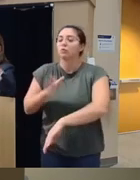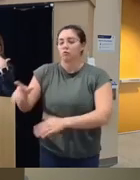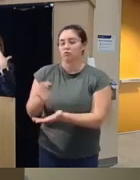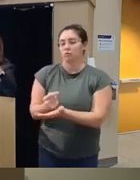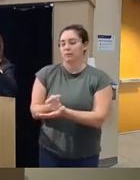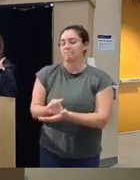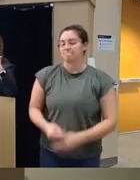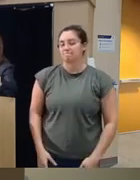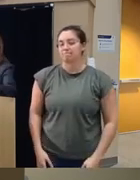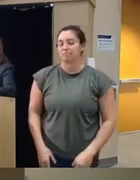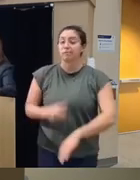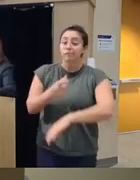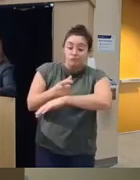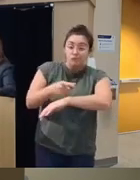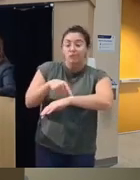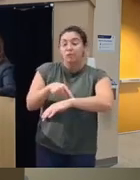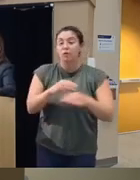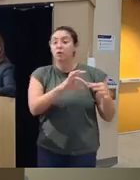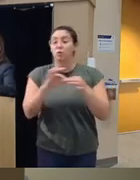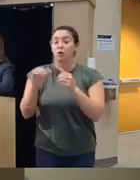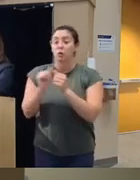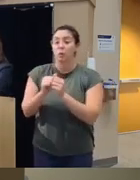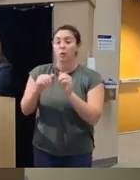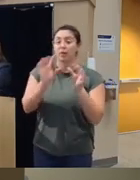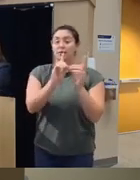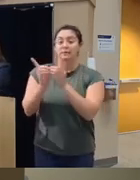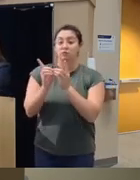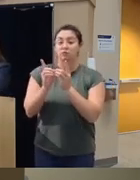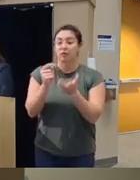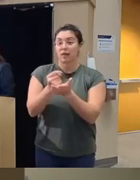so weibles coupled with this type of digital therapy I think is going to be important in